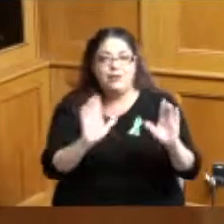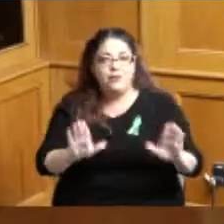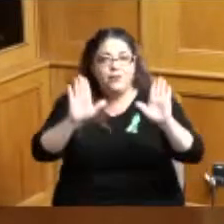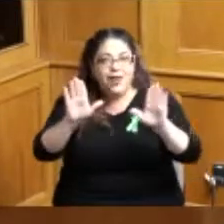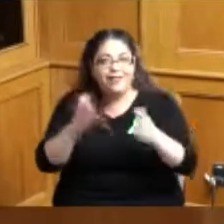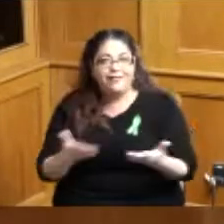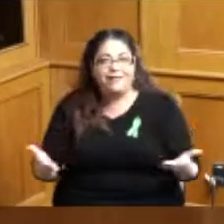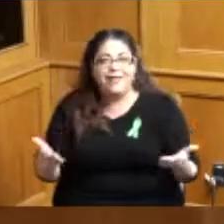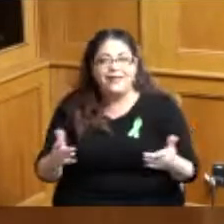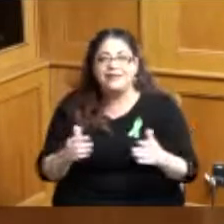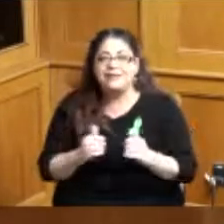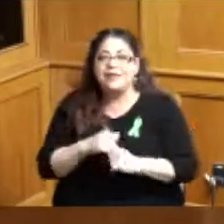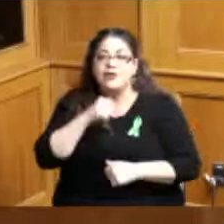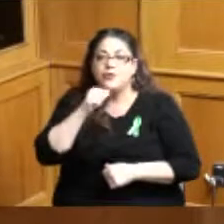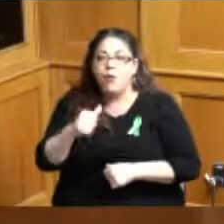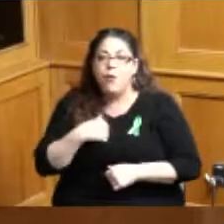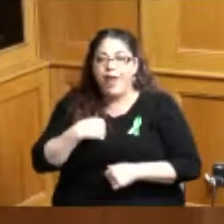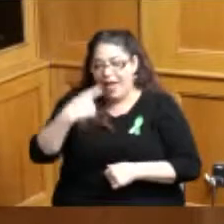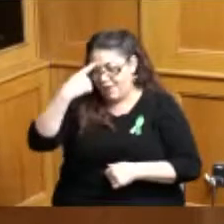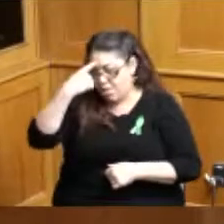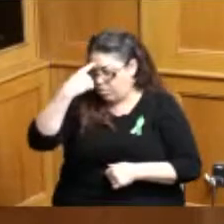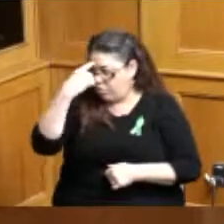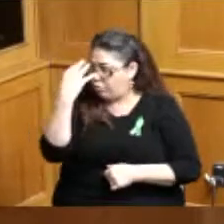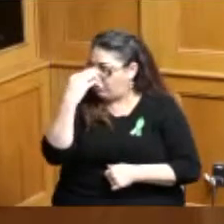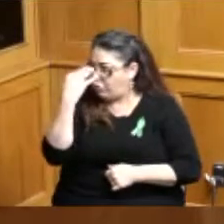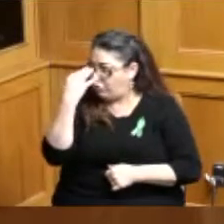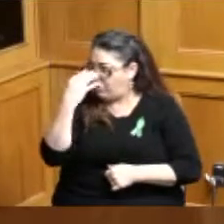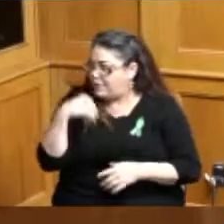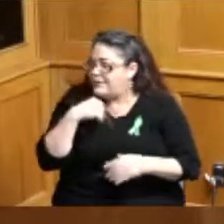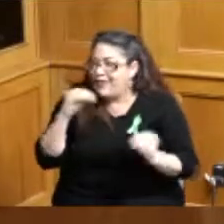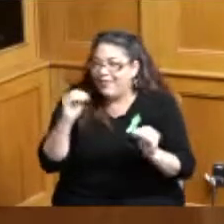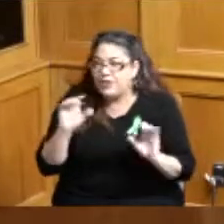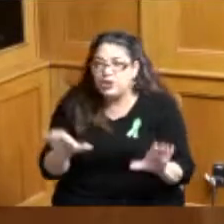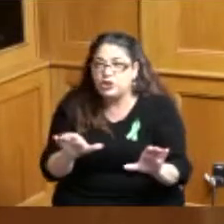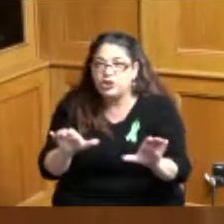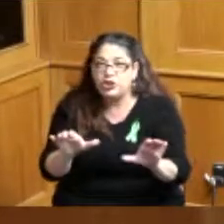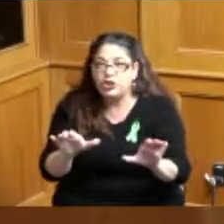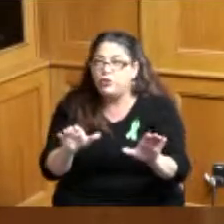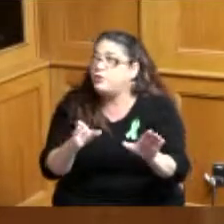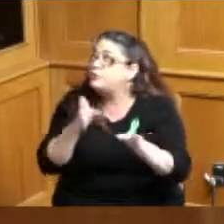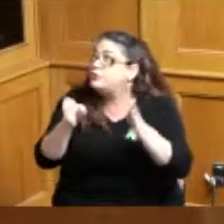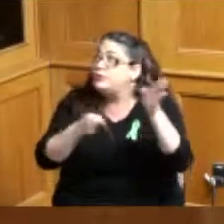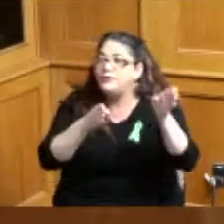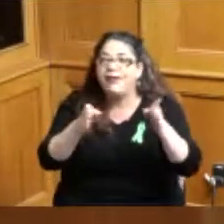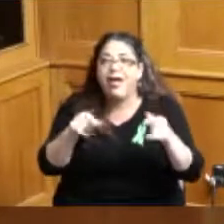you don't have an idle mind hopefully so we're just really excited about this opportunity I